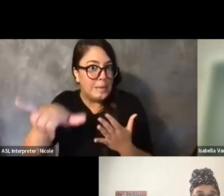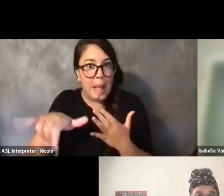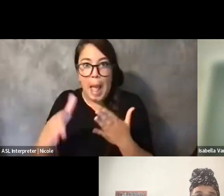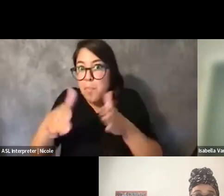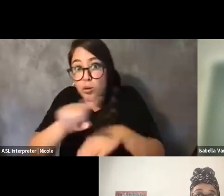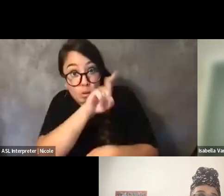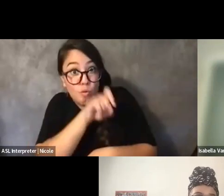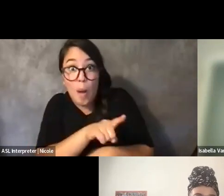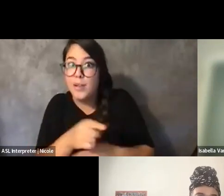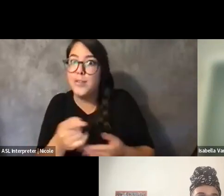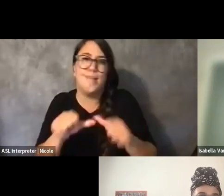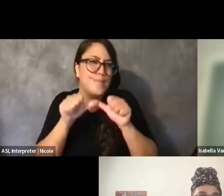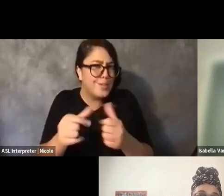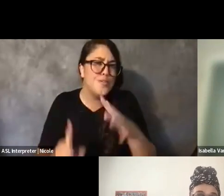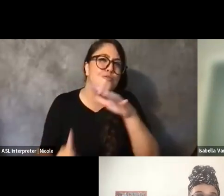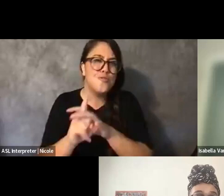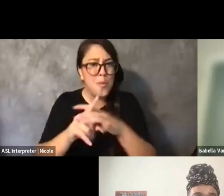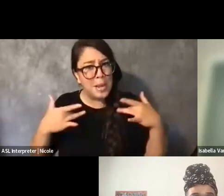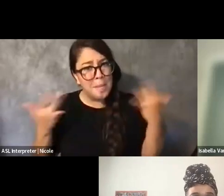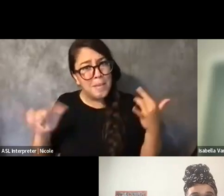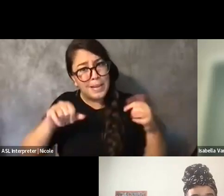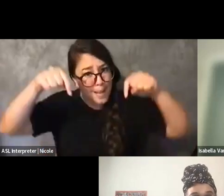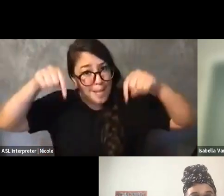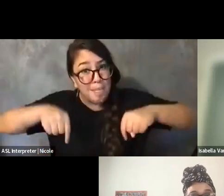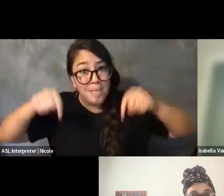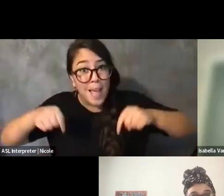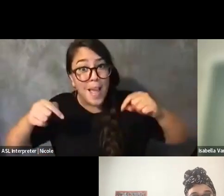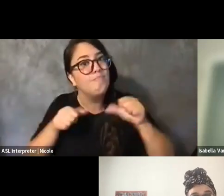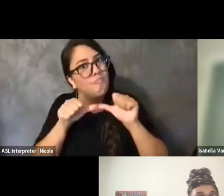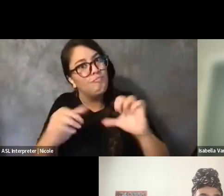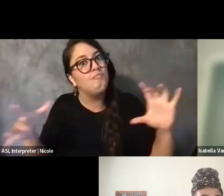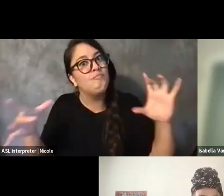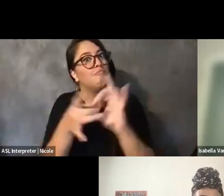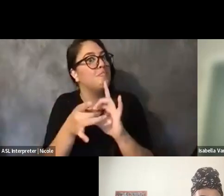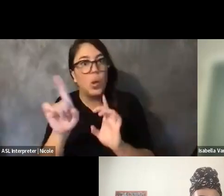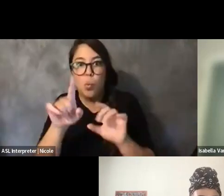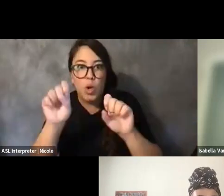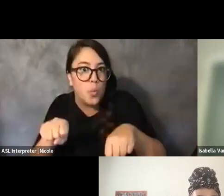it's keep coming to things like this and making connections where you can because you never know where those might lead.